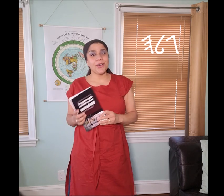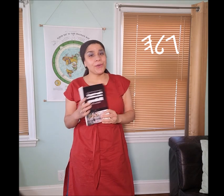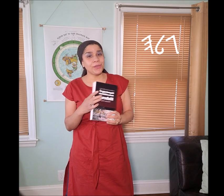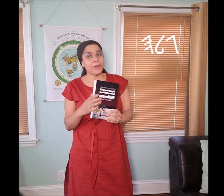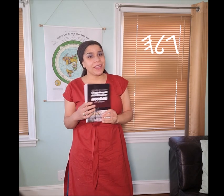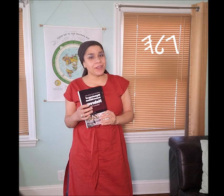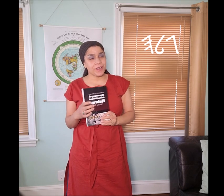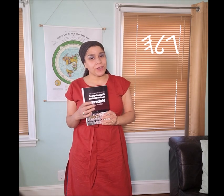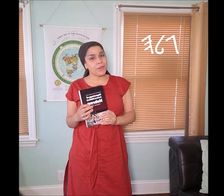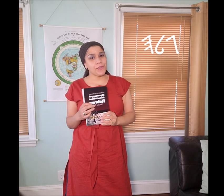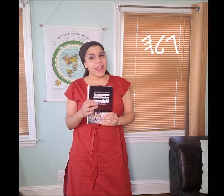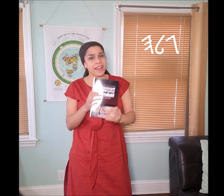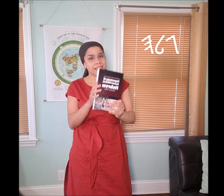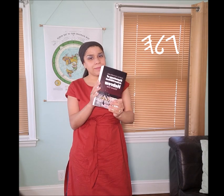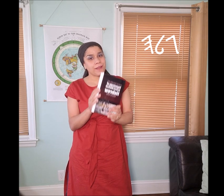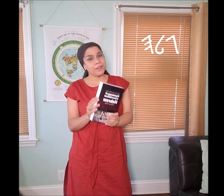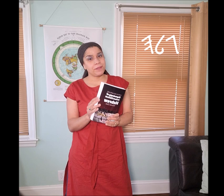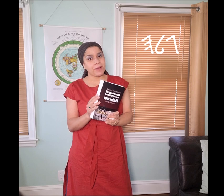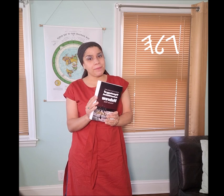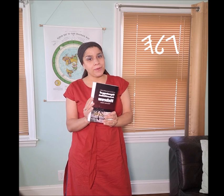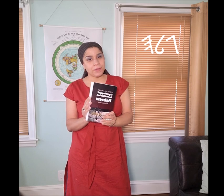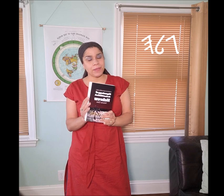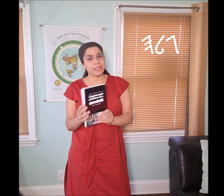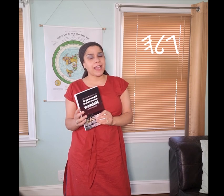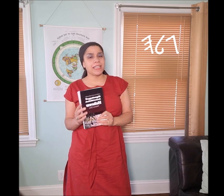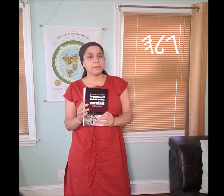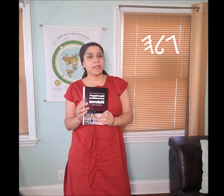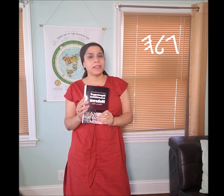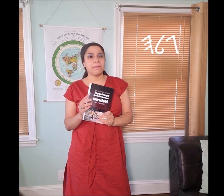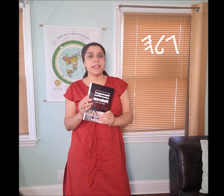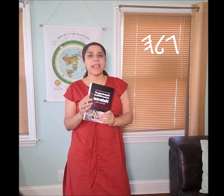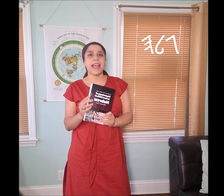The only way you're going to know that is by reading my book because I explain the many